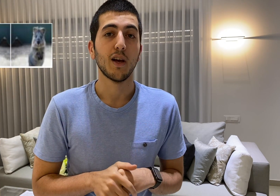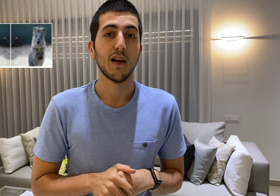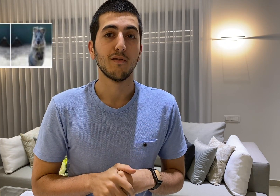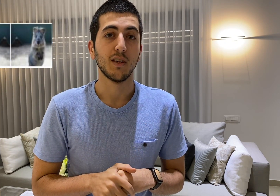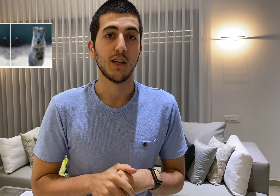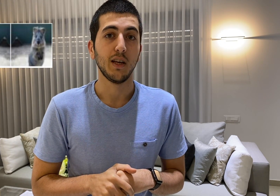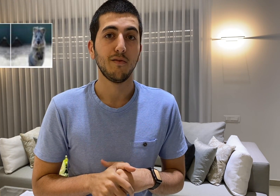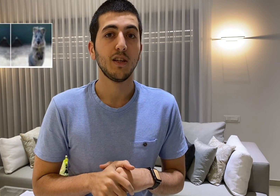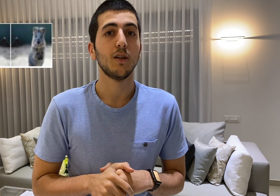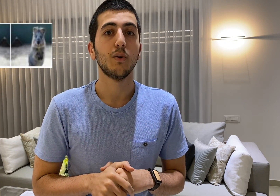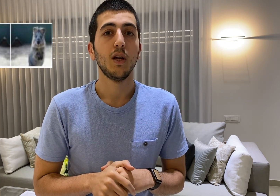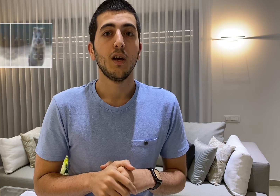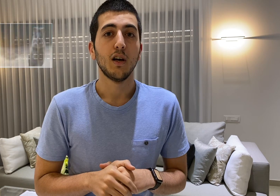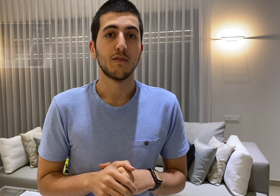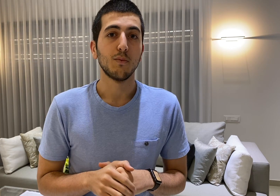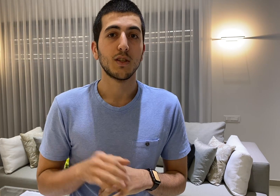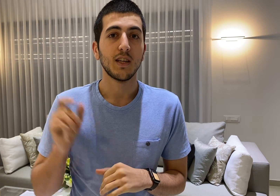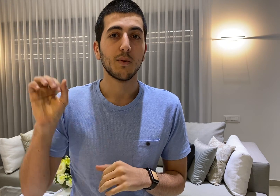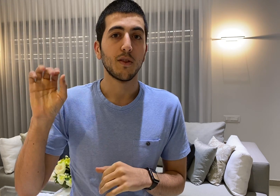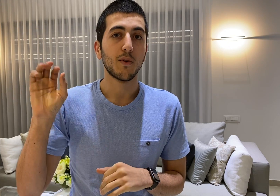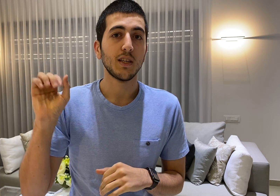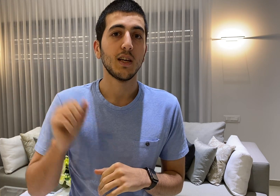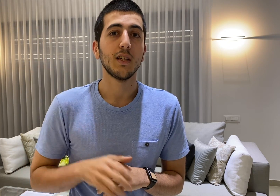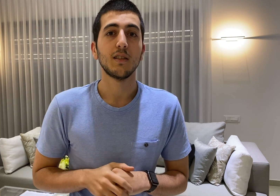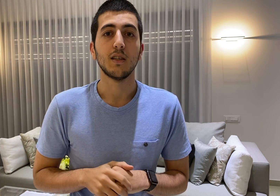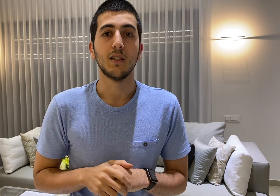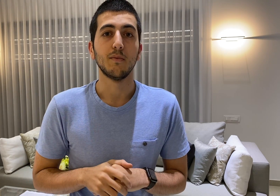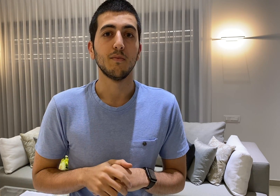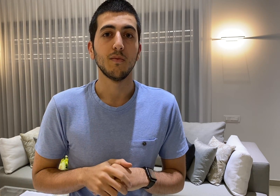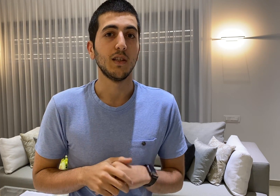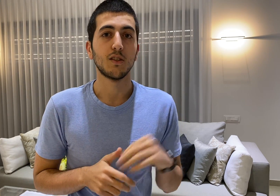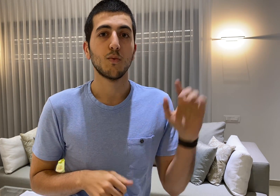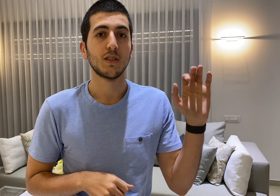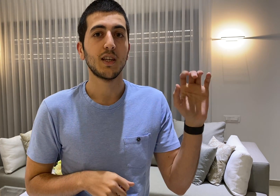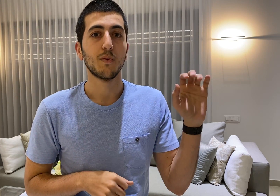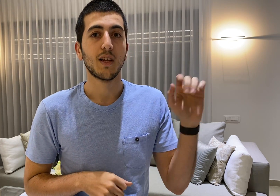have a video of someone signing with the right hand and someone signing with the